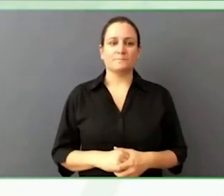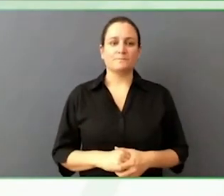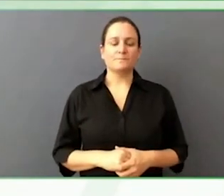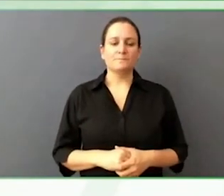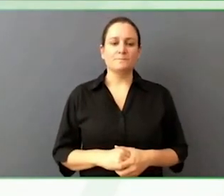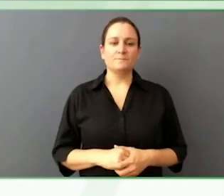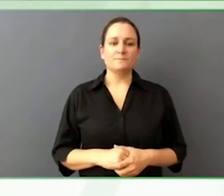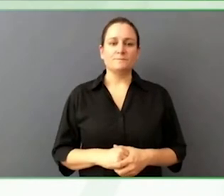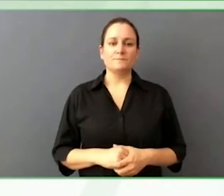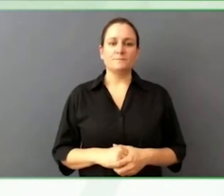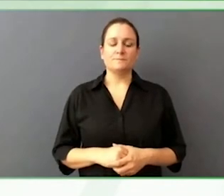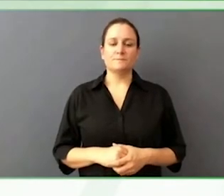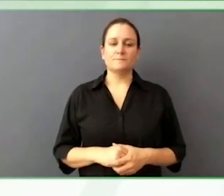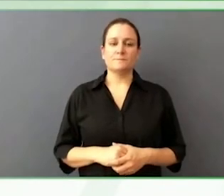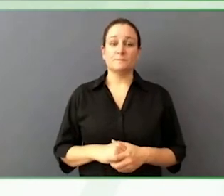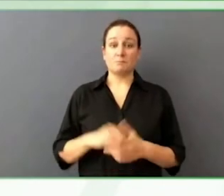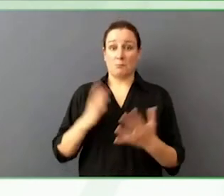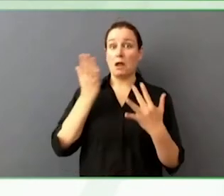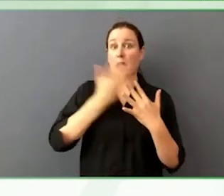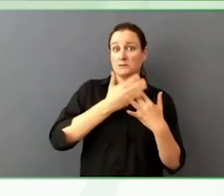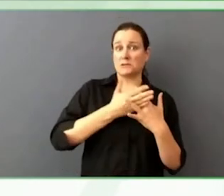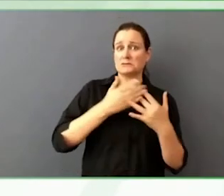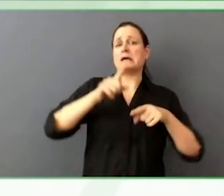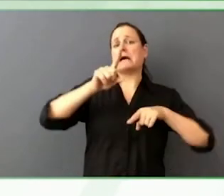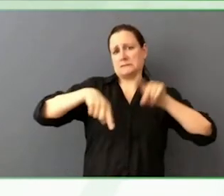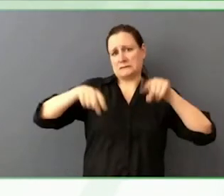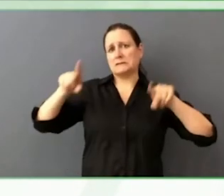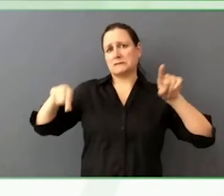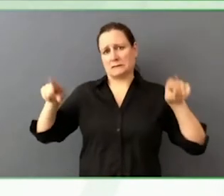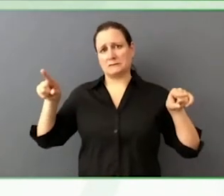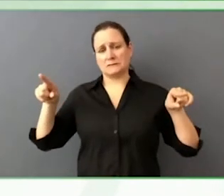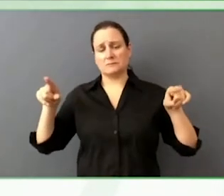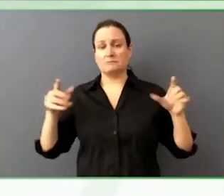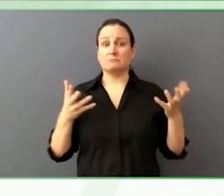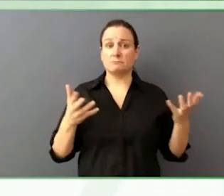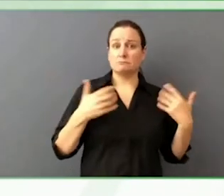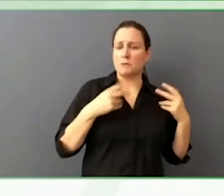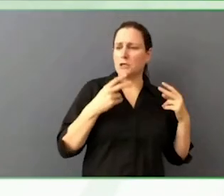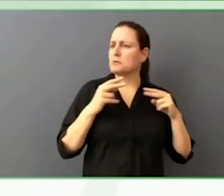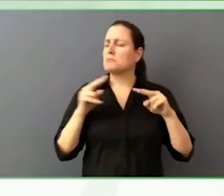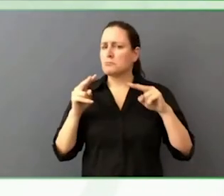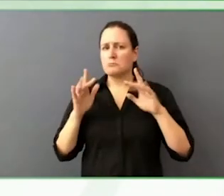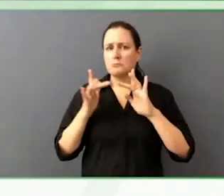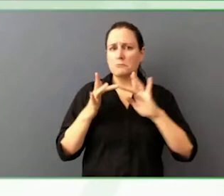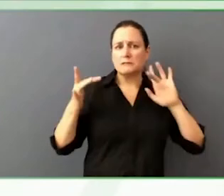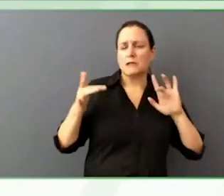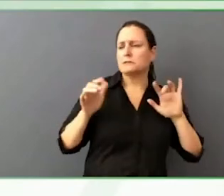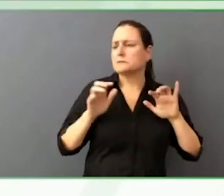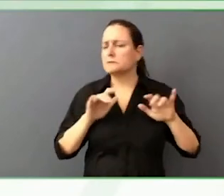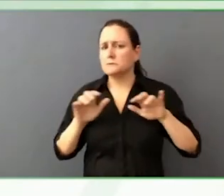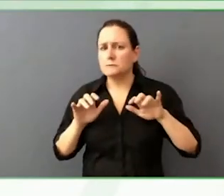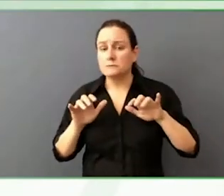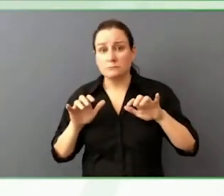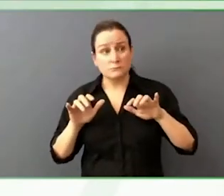We think about can people use the website, people who see the website, use it with keyboard controls rather than mouse.